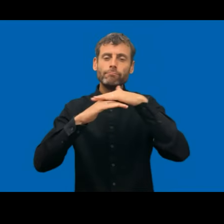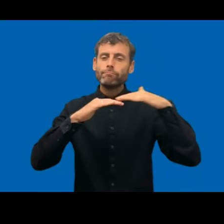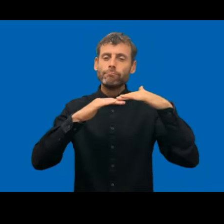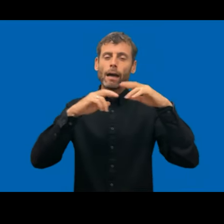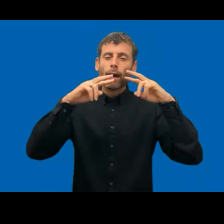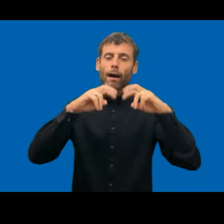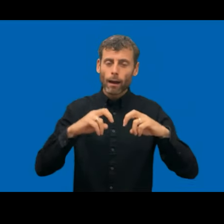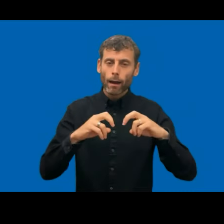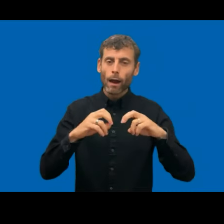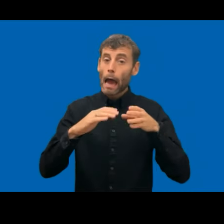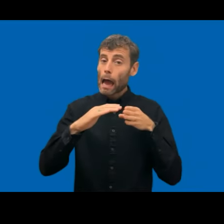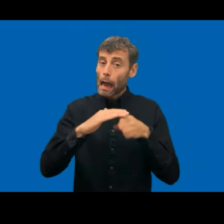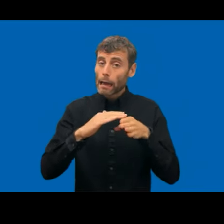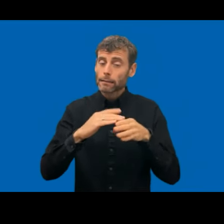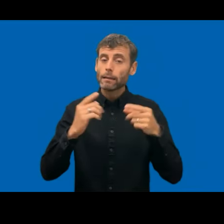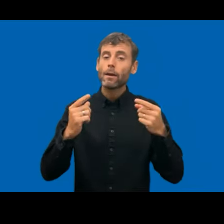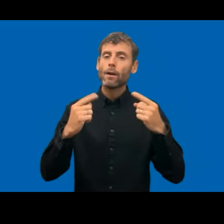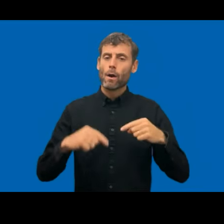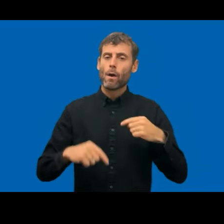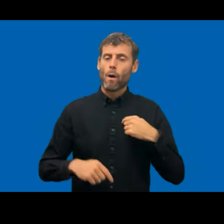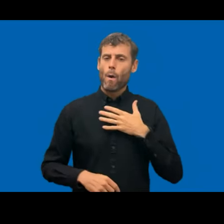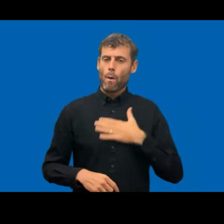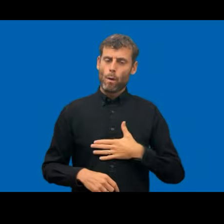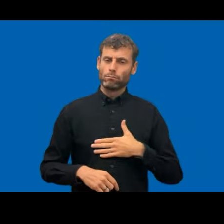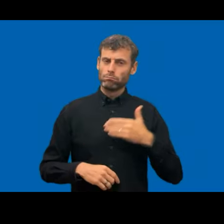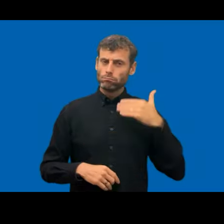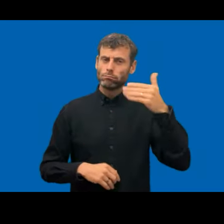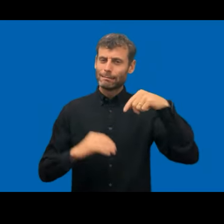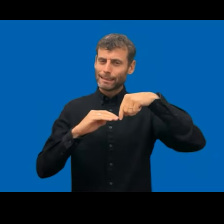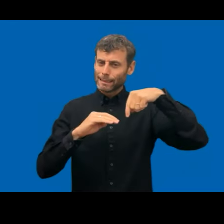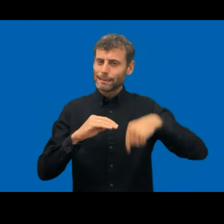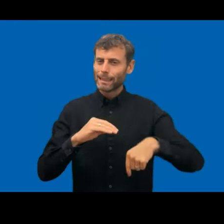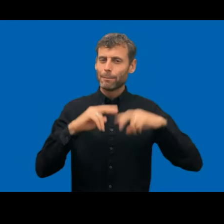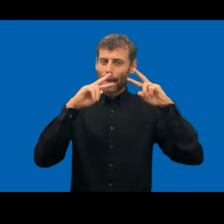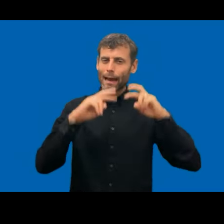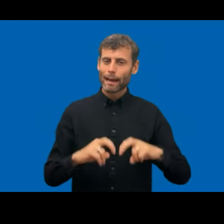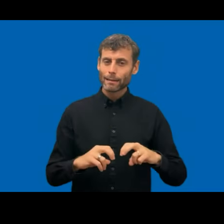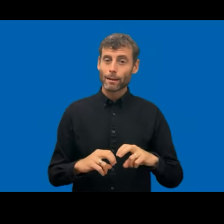So that should be all for now. Thank you for listening and I think now we have some interesting points Netherlands and Belgium.